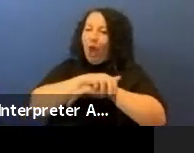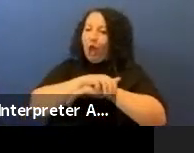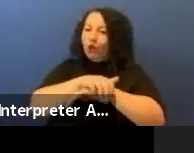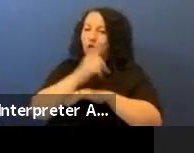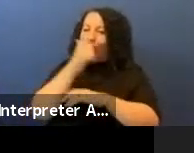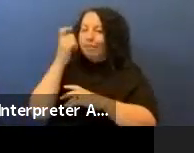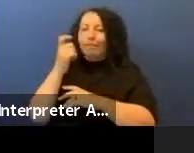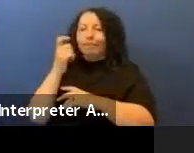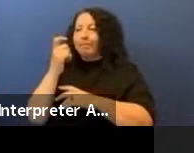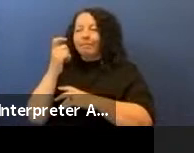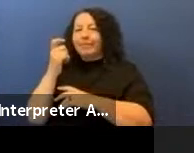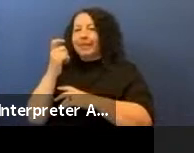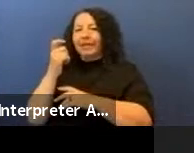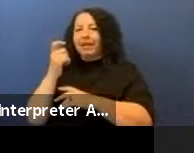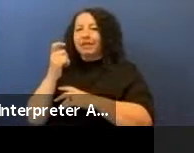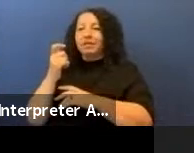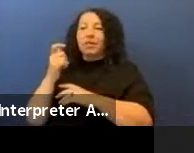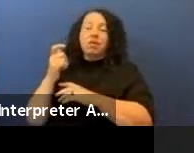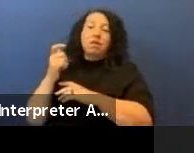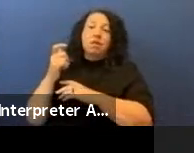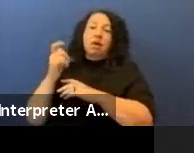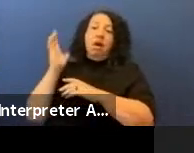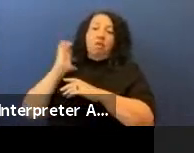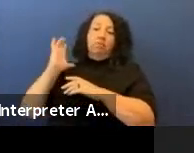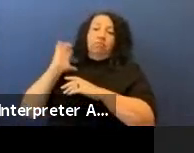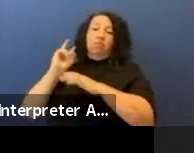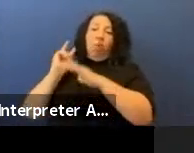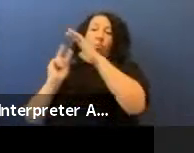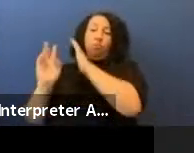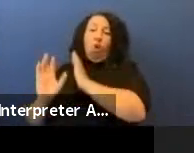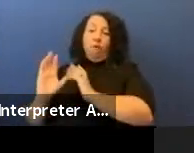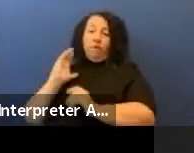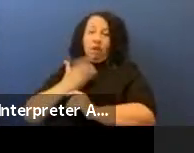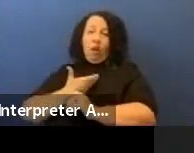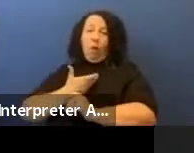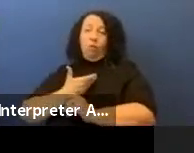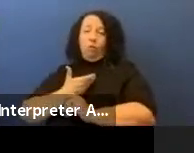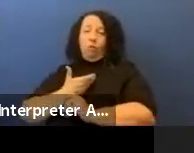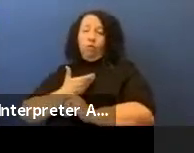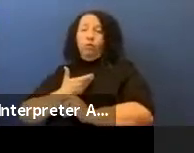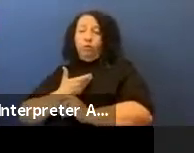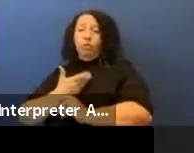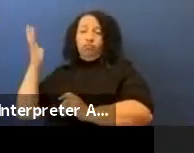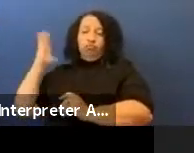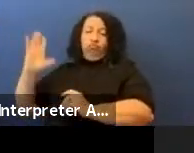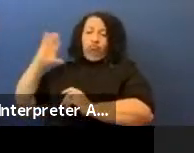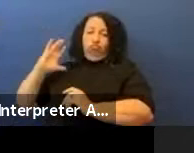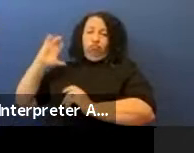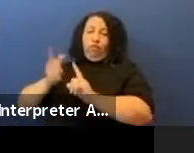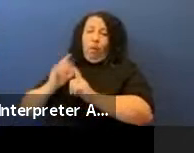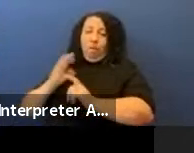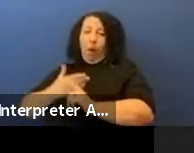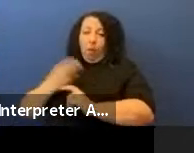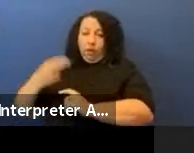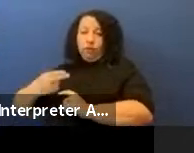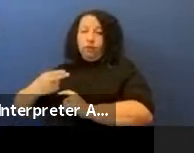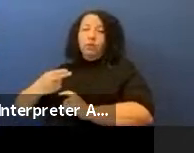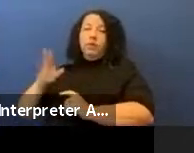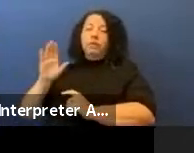a great prophet of ours said that he overlaid - that the "veho,"